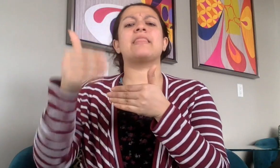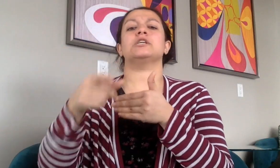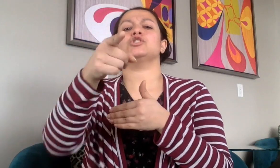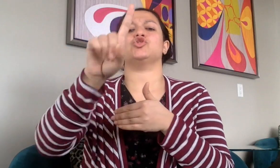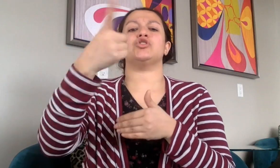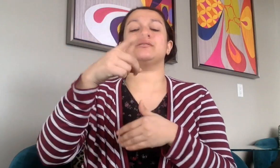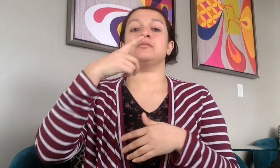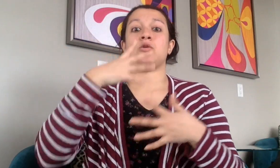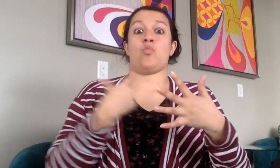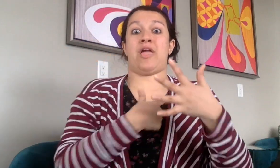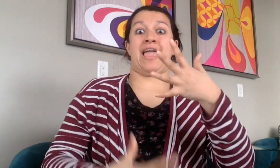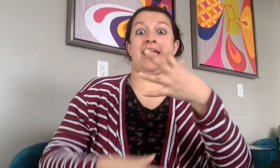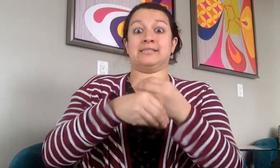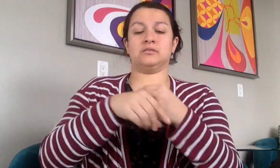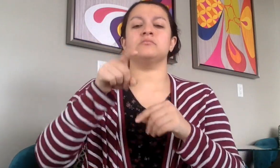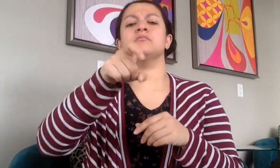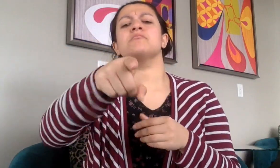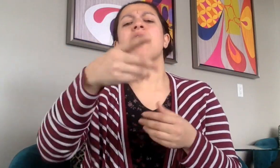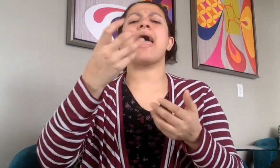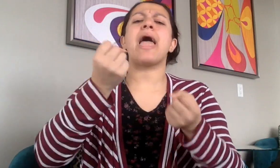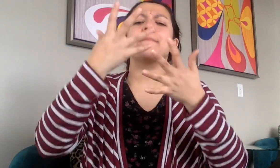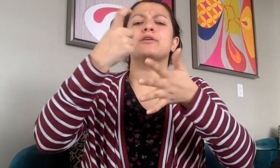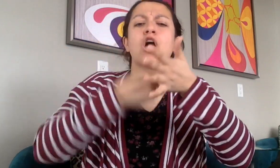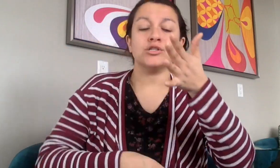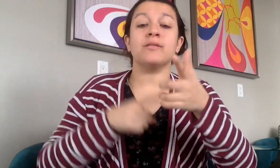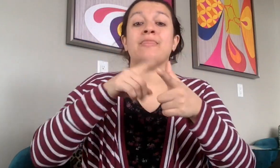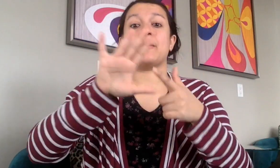Next, you add how much